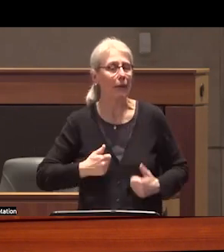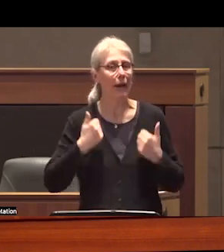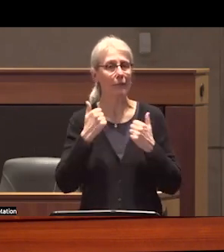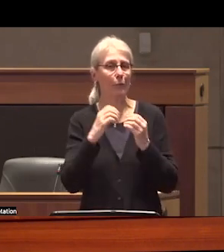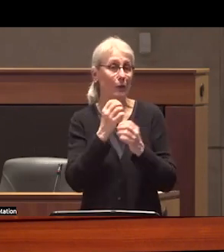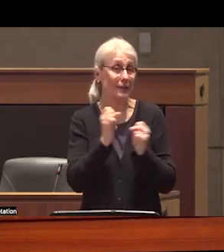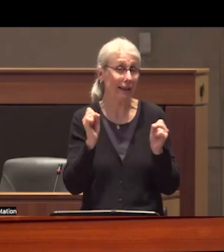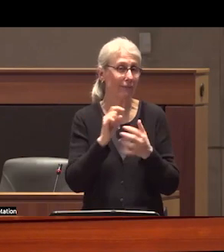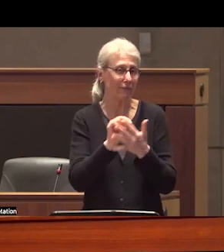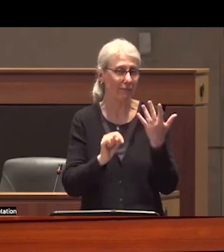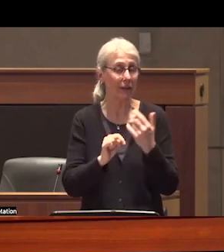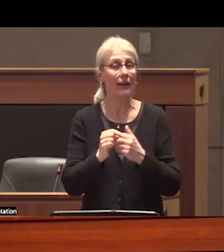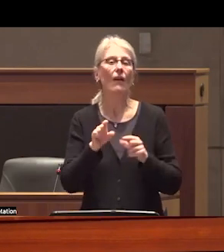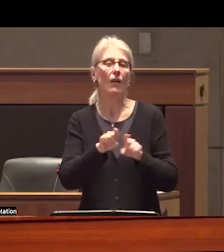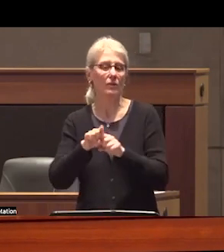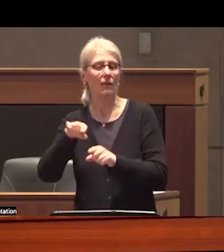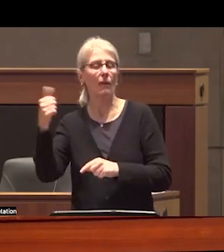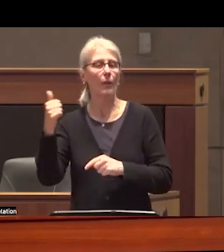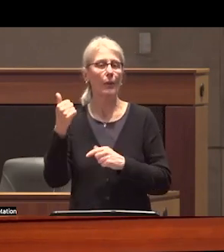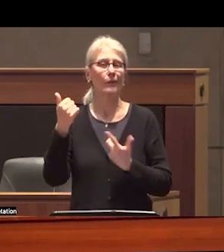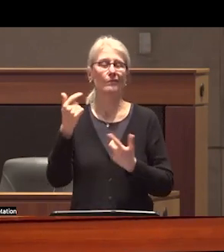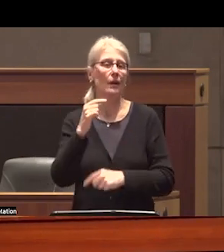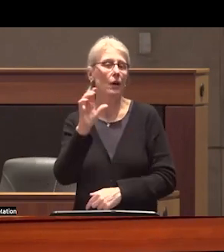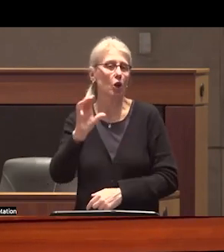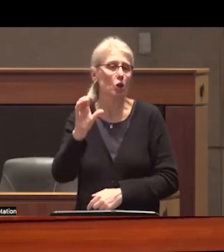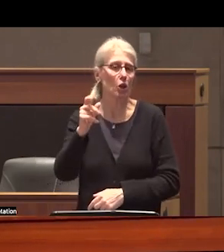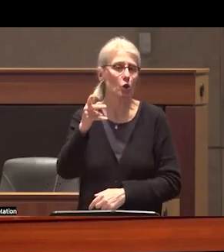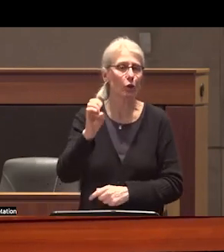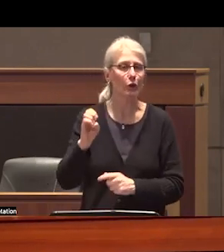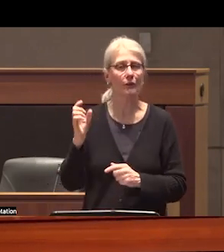and conservative governments and other folks would not have the ability to weaponize these